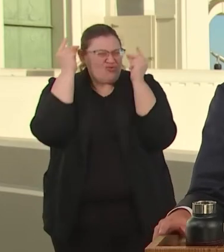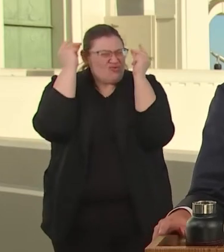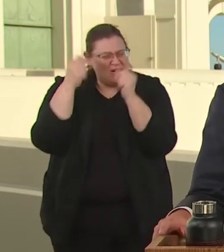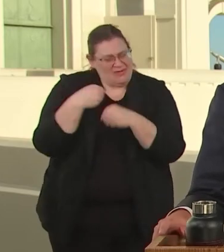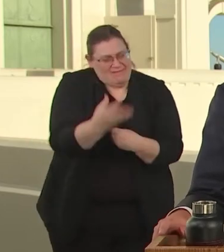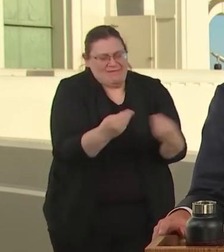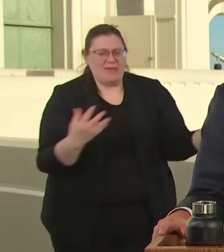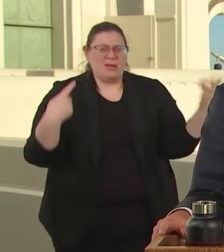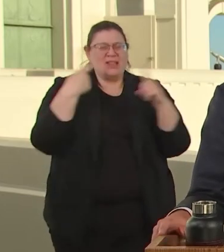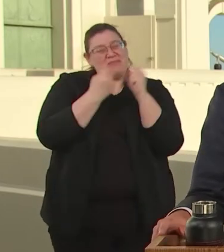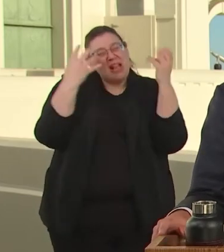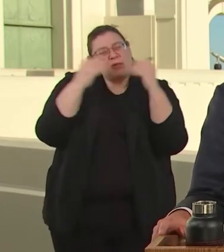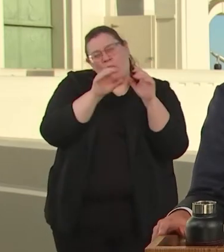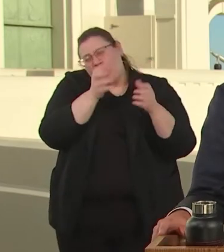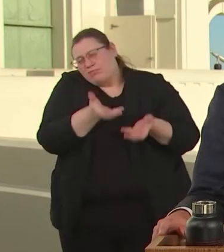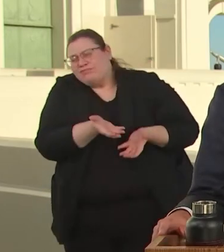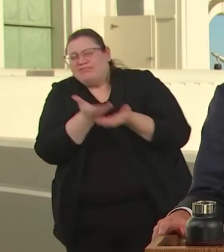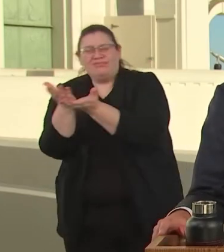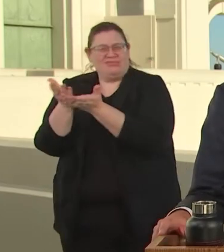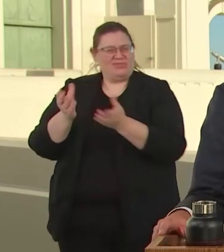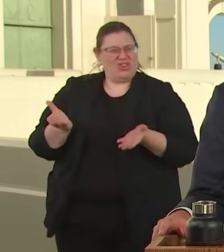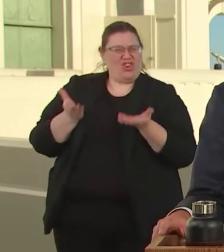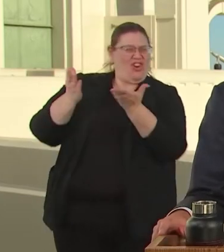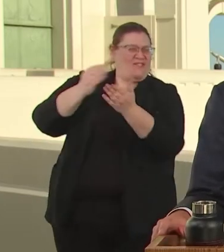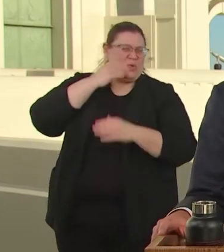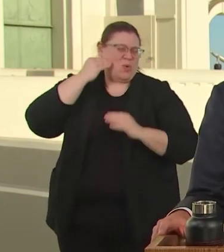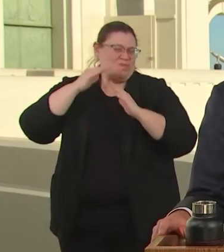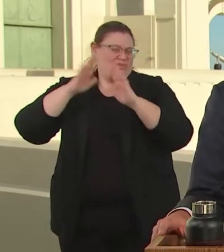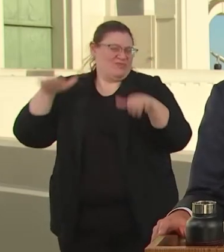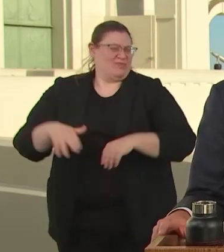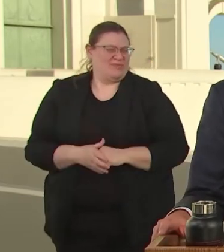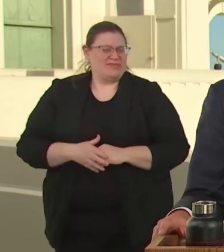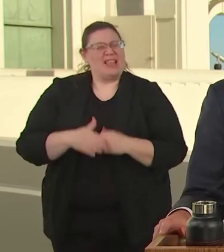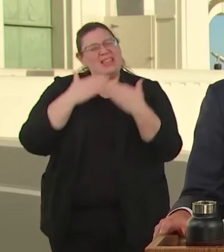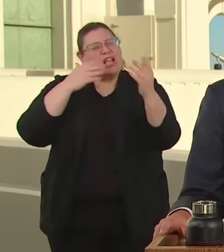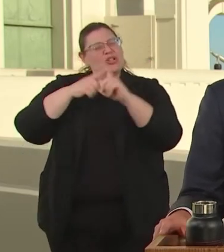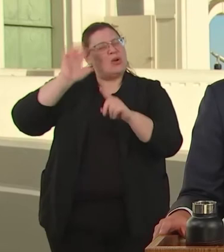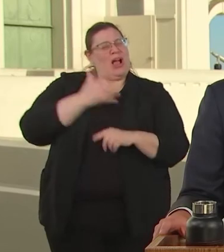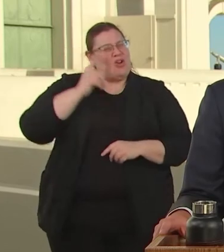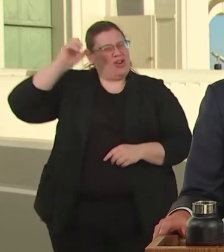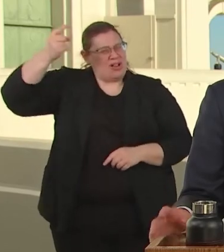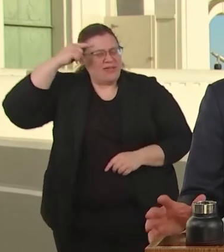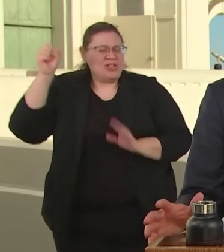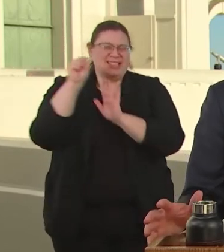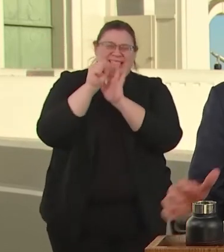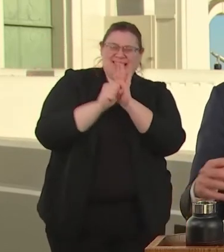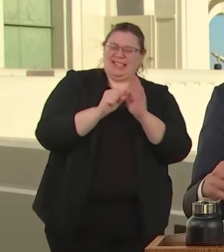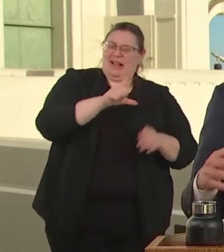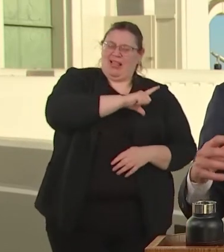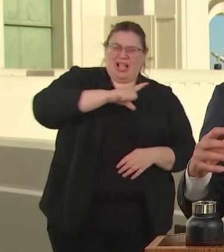RIGHT AWAY. THANKS TO GOVERNOR NEWSOM, WE BOUGHT 20 BUILDINGS IN JUST THREE MONTHS.